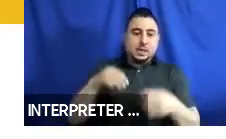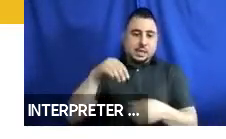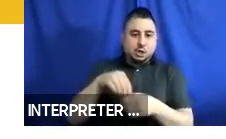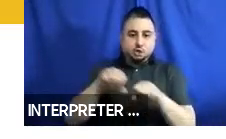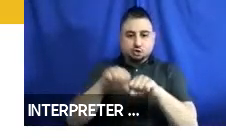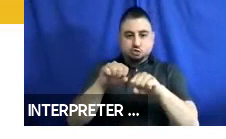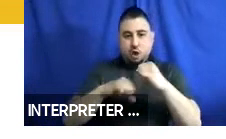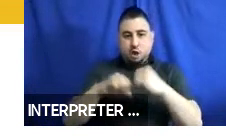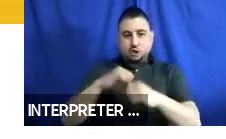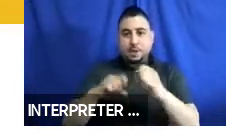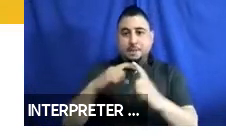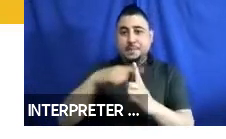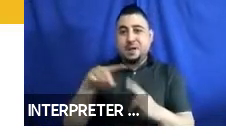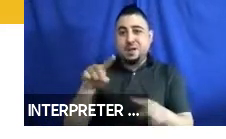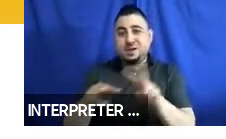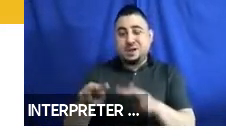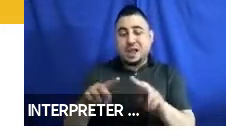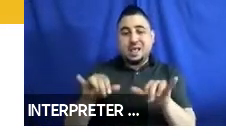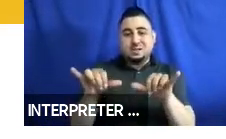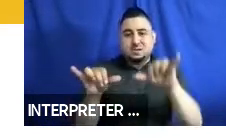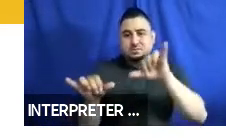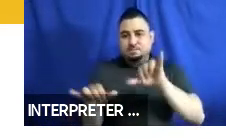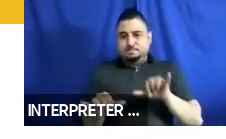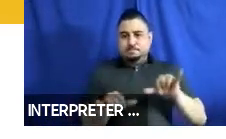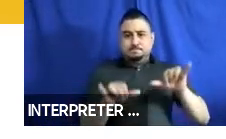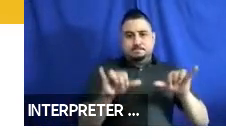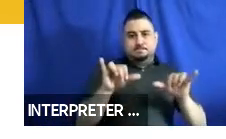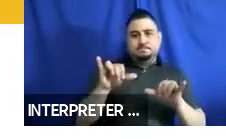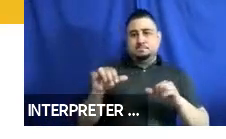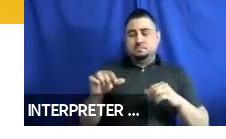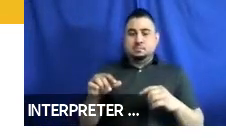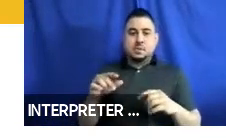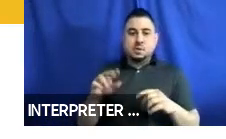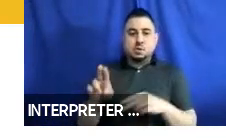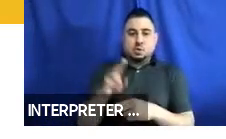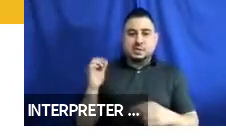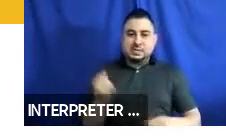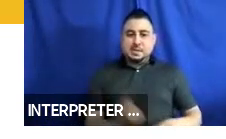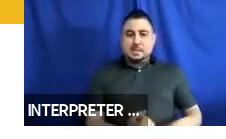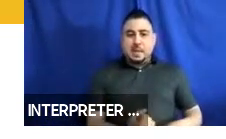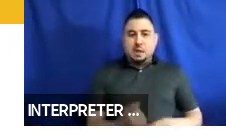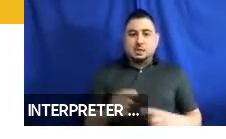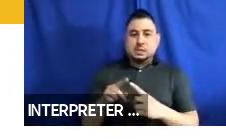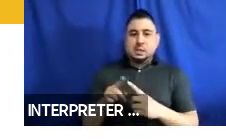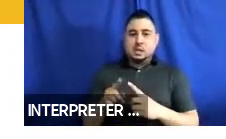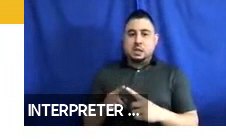as well as looking at the geometry. We tried using seatbelts that either crossed closer